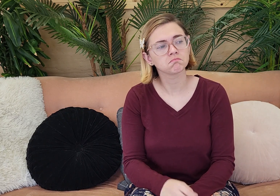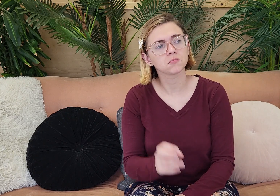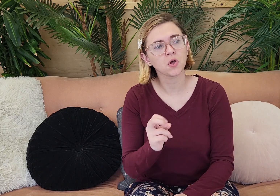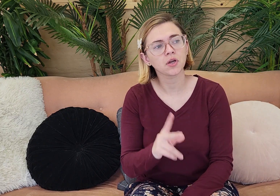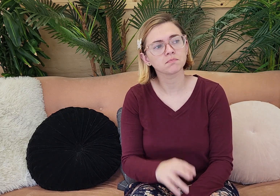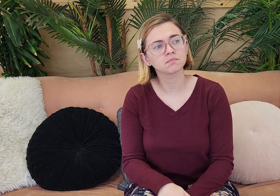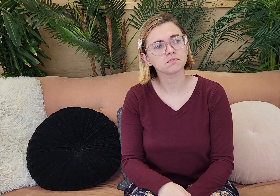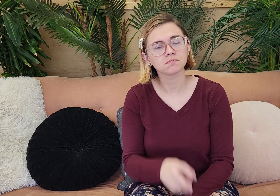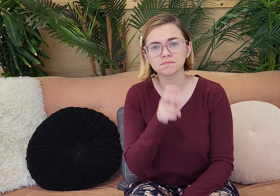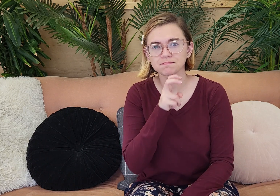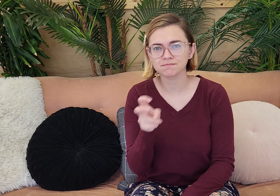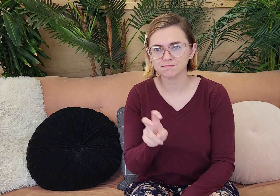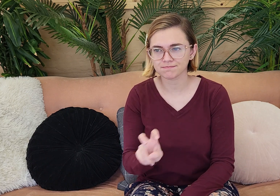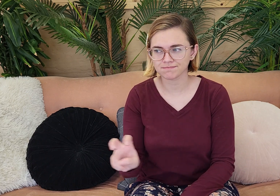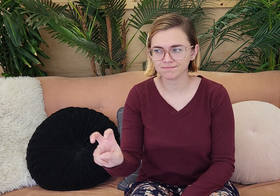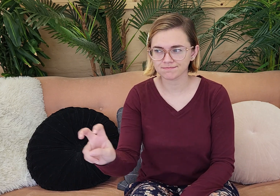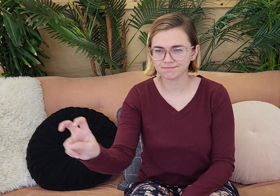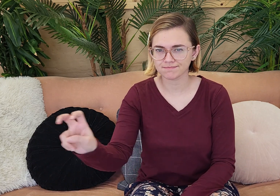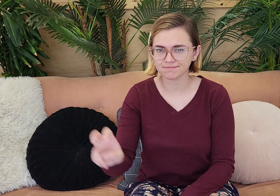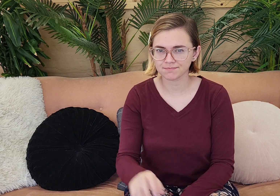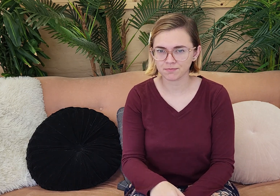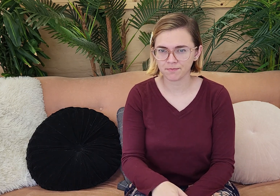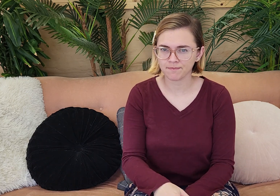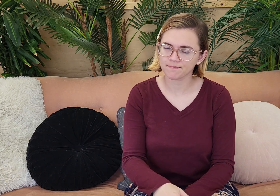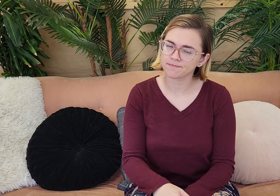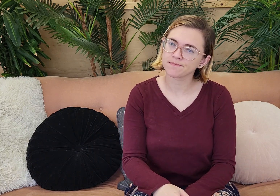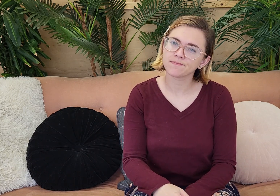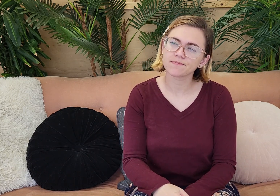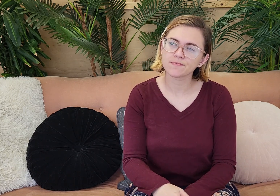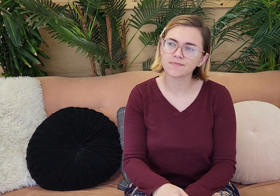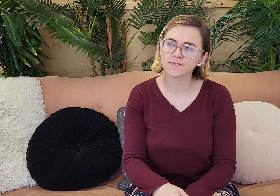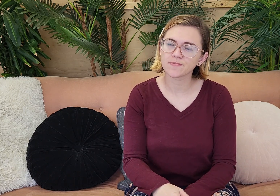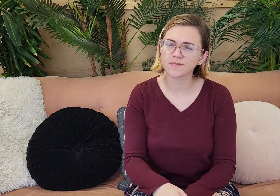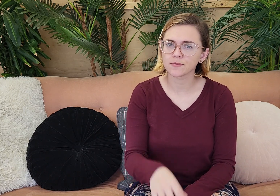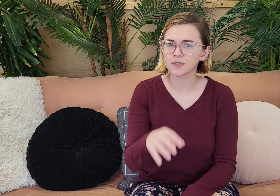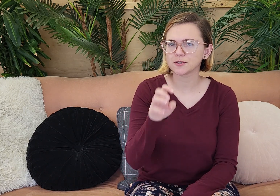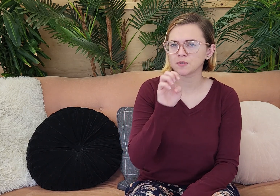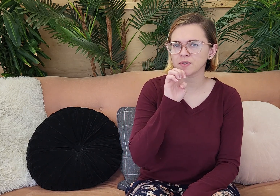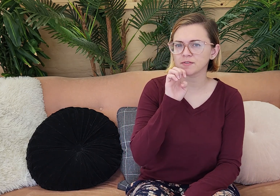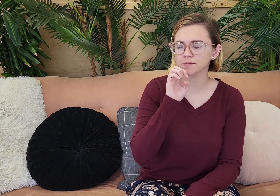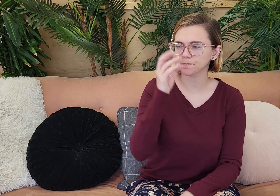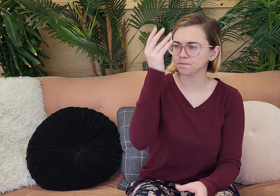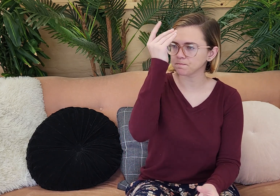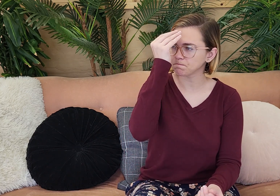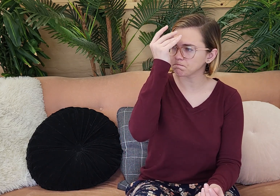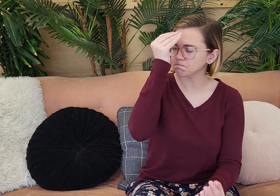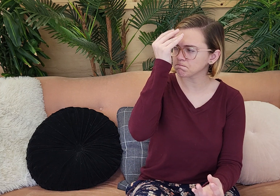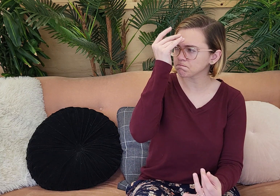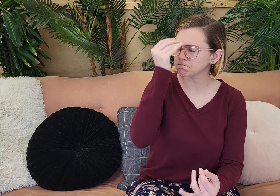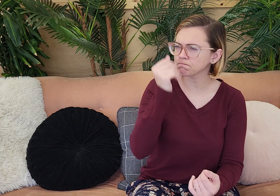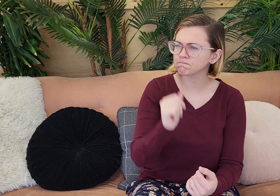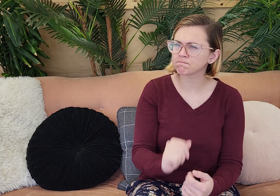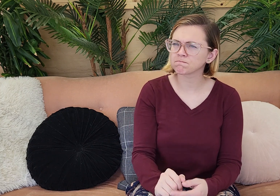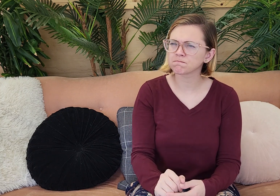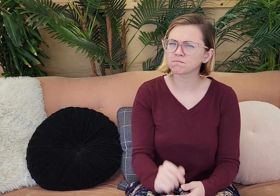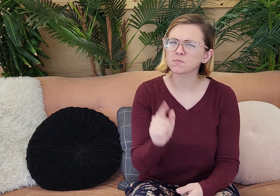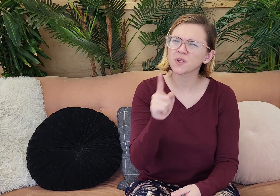serpent said "OK." and slithered away. Now Eve, she had been thinking about that